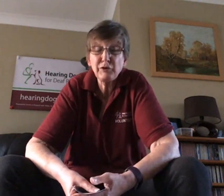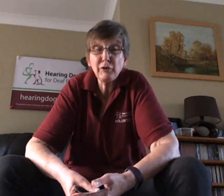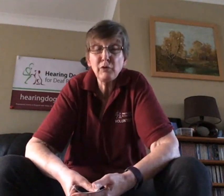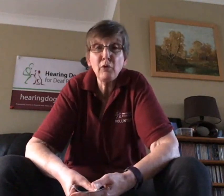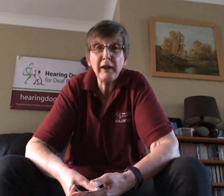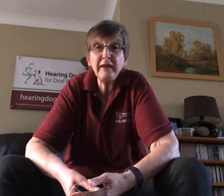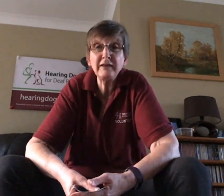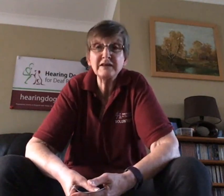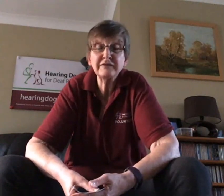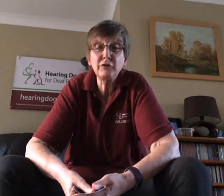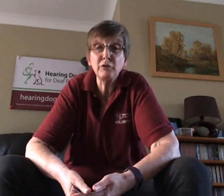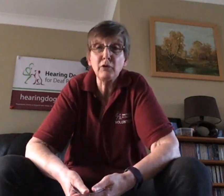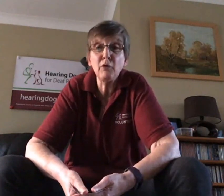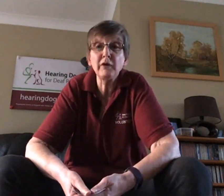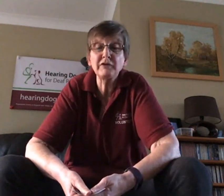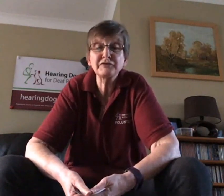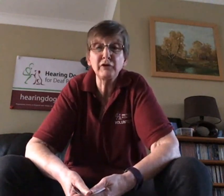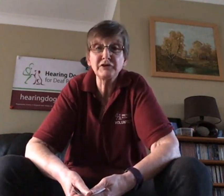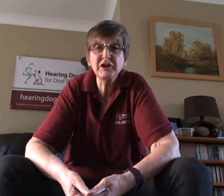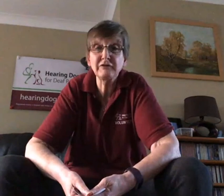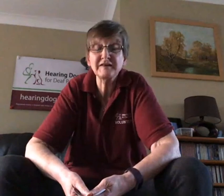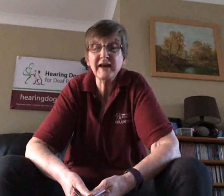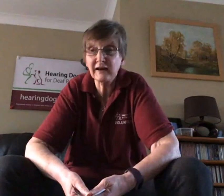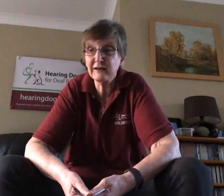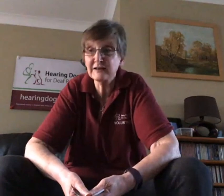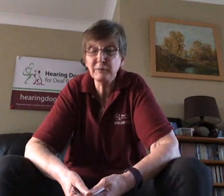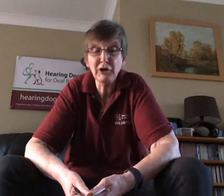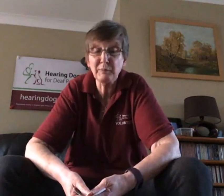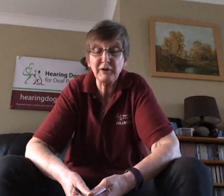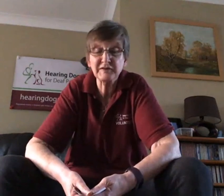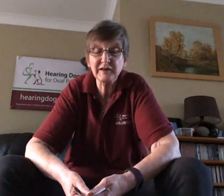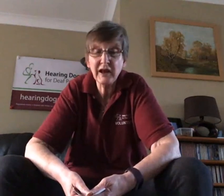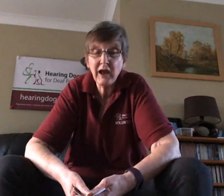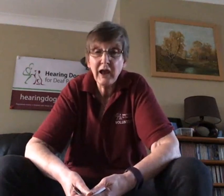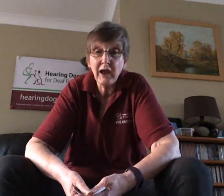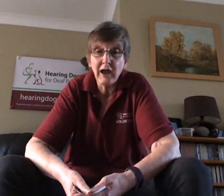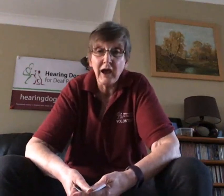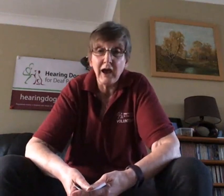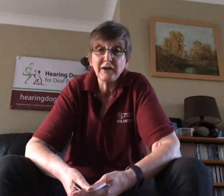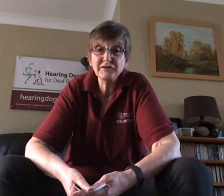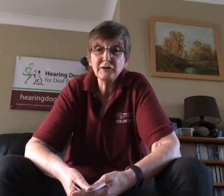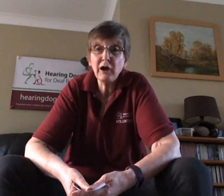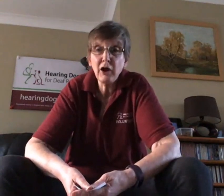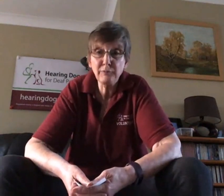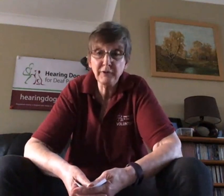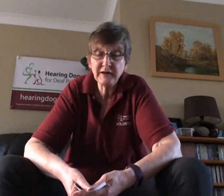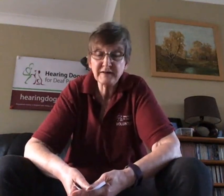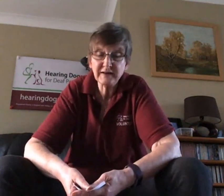all in this for, all of us volunteer for exactly this purpose and so I hope that that's helped